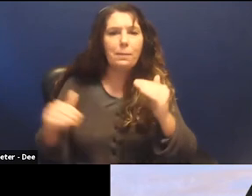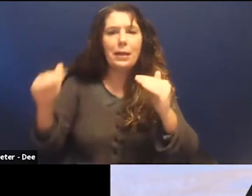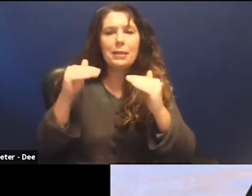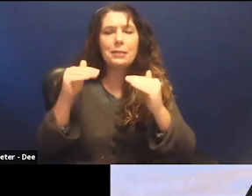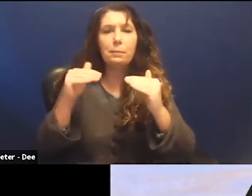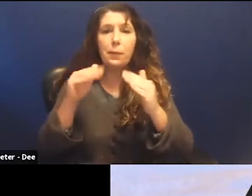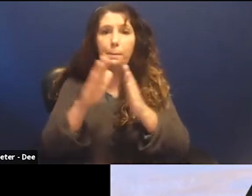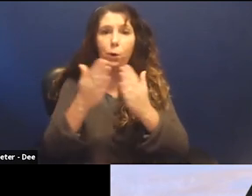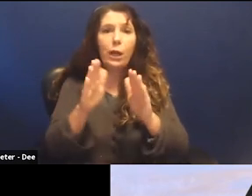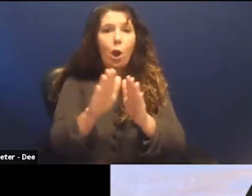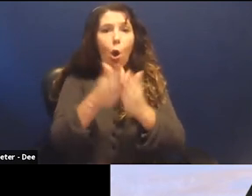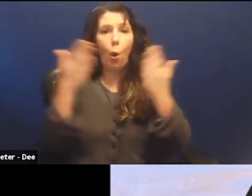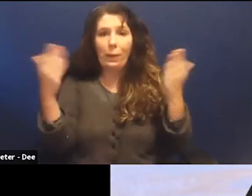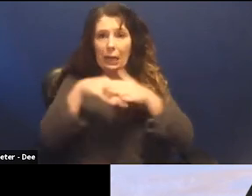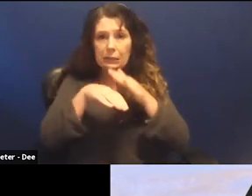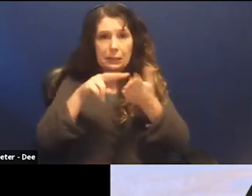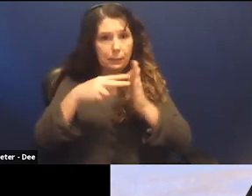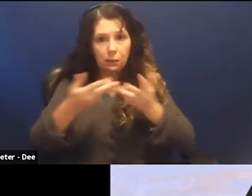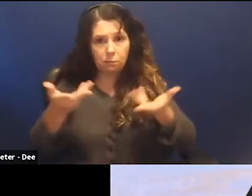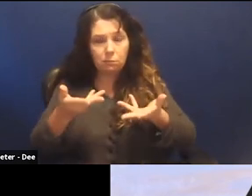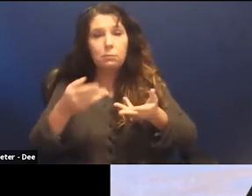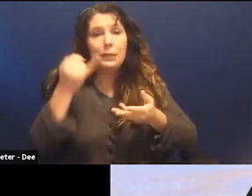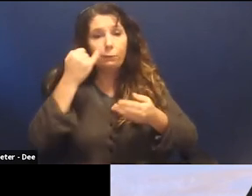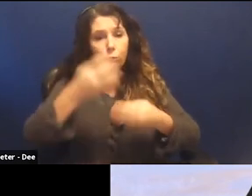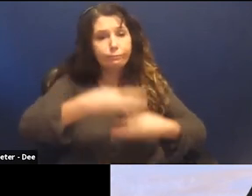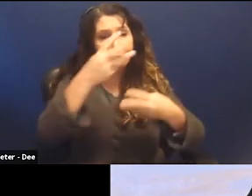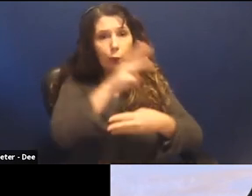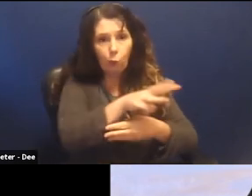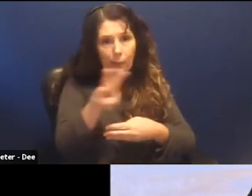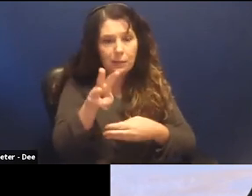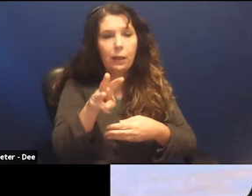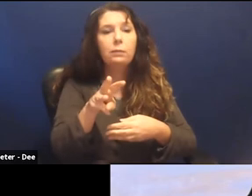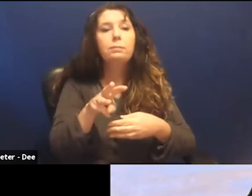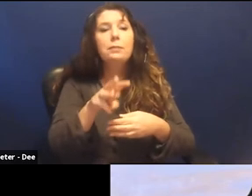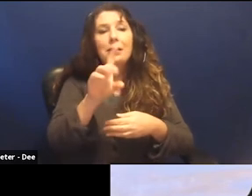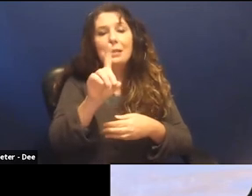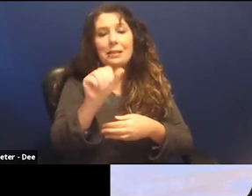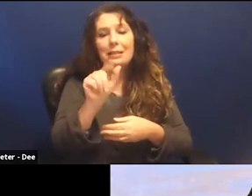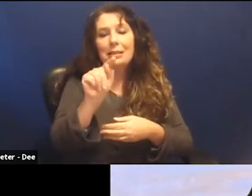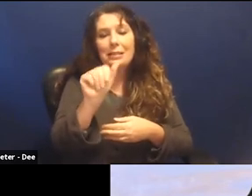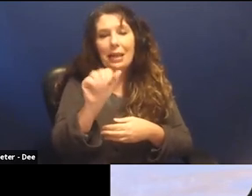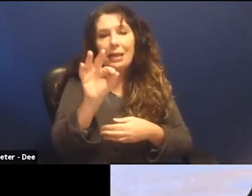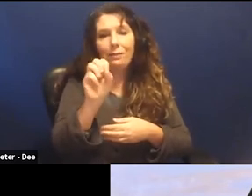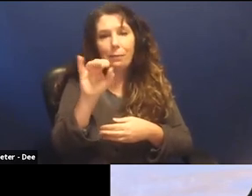So if you go to the website for the book data feminism.io, which is on this slide.